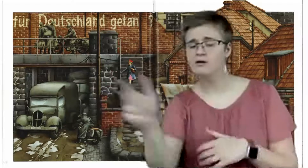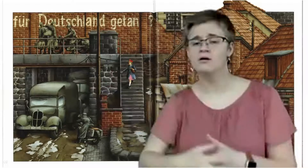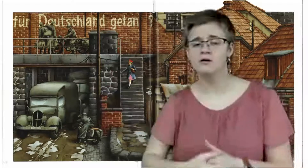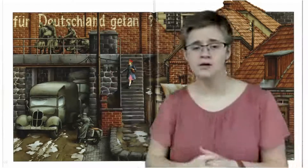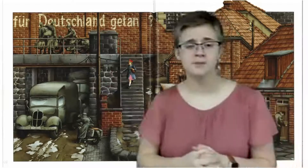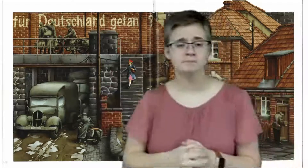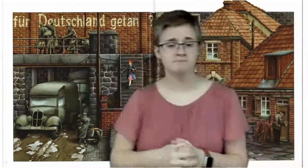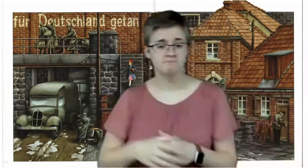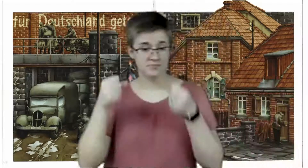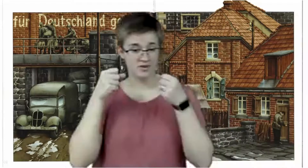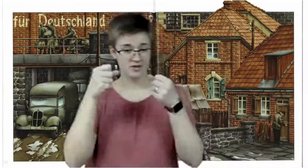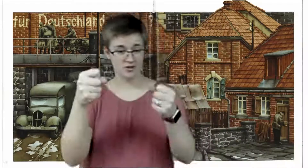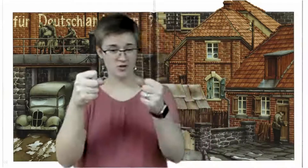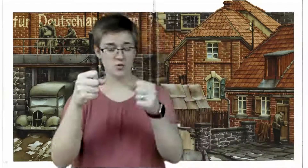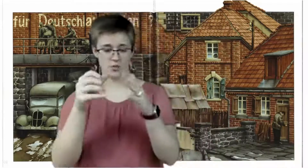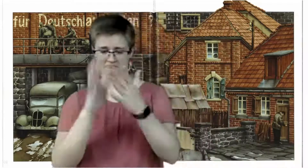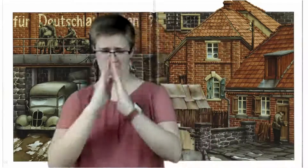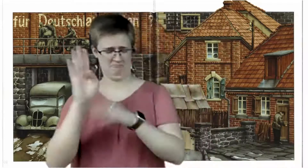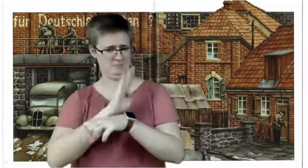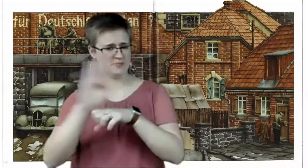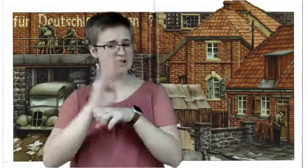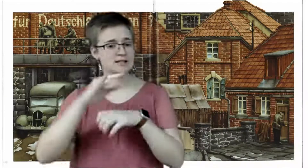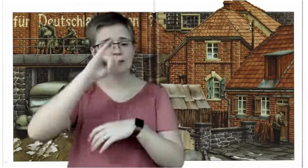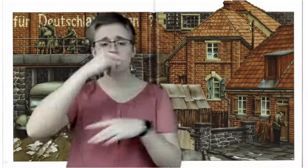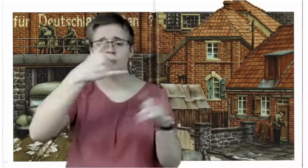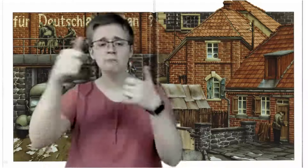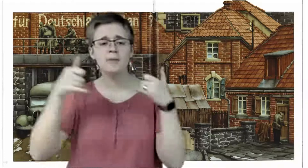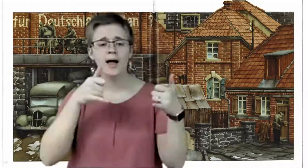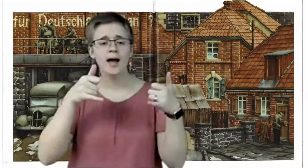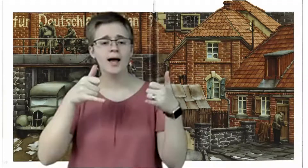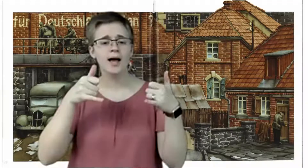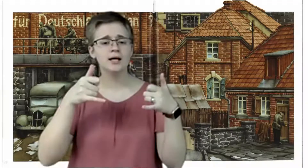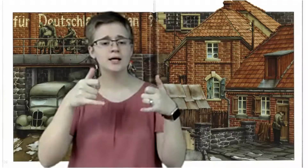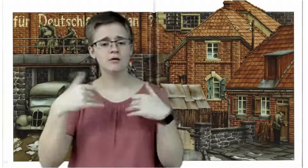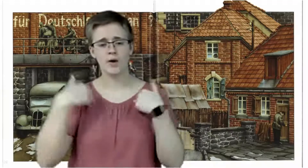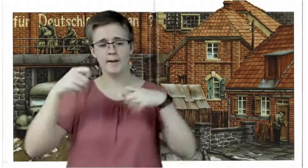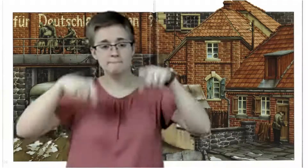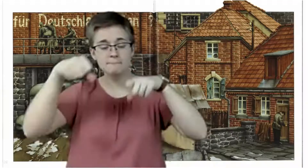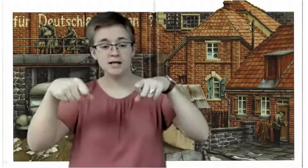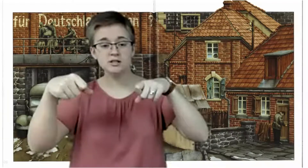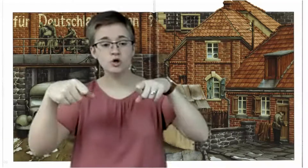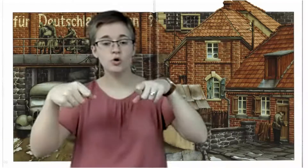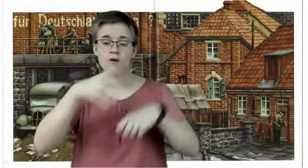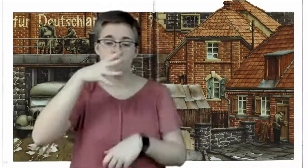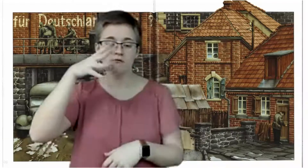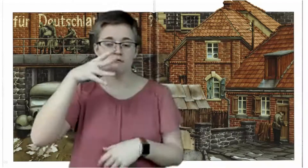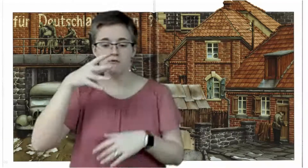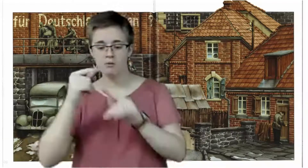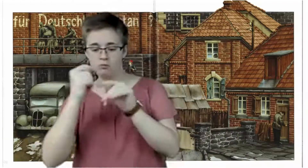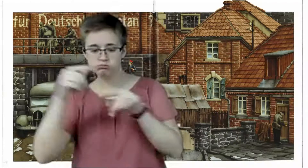The streets were crowded. Kids were playing. There were bicycles and farmers' tractors all over.